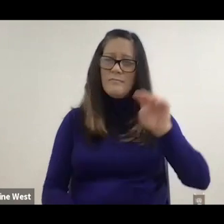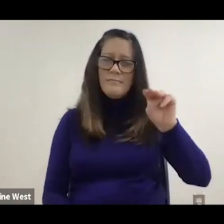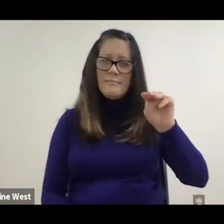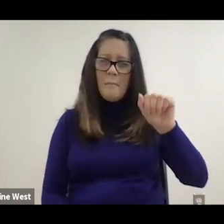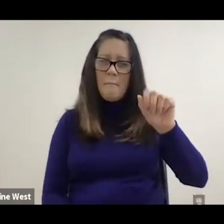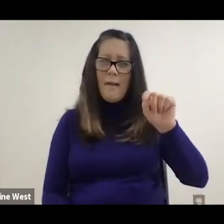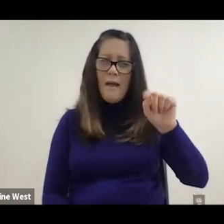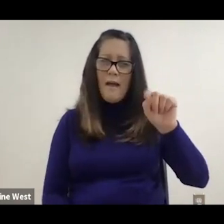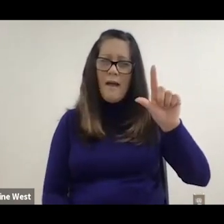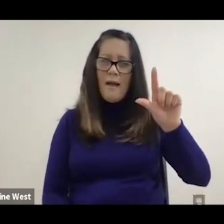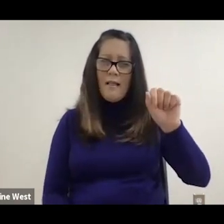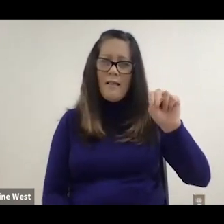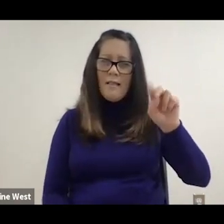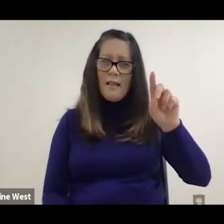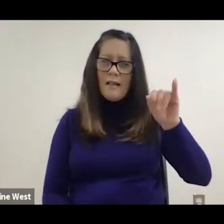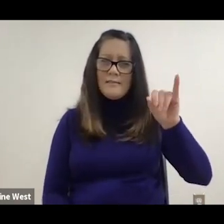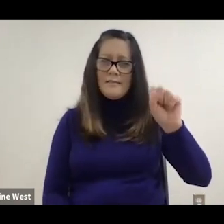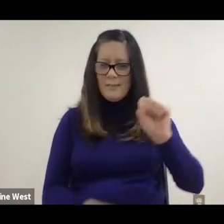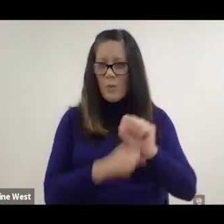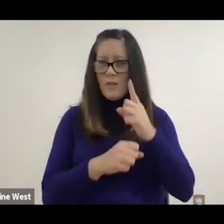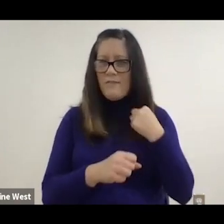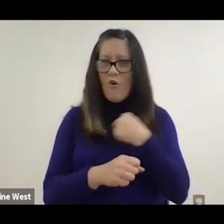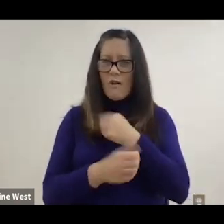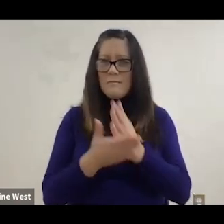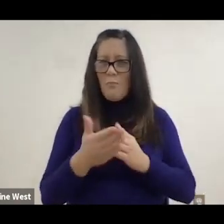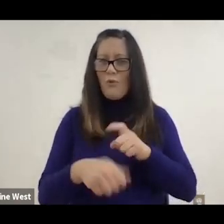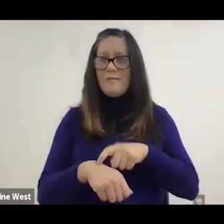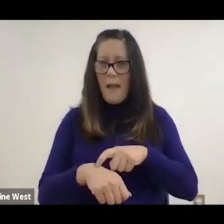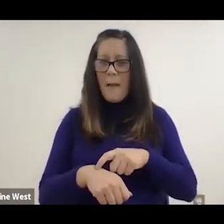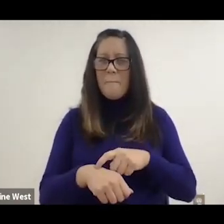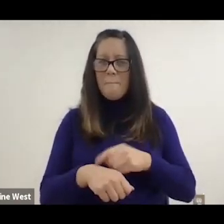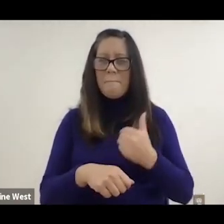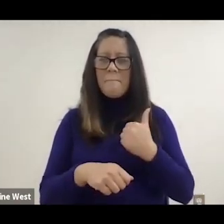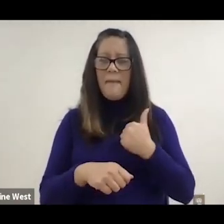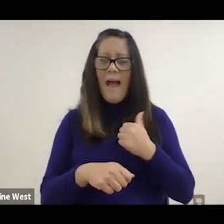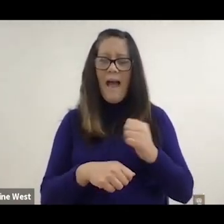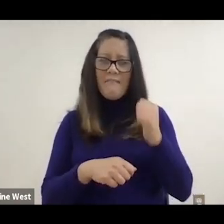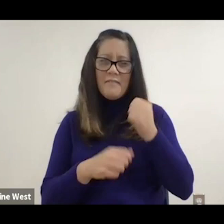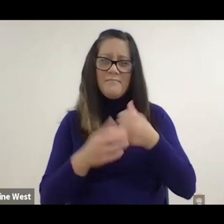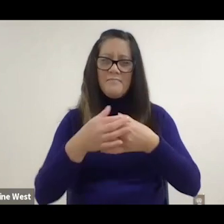Phonic Ranger that works at HERL part of the time. I'd like to lead with a